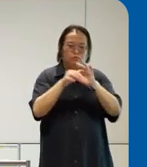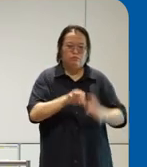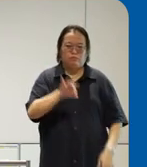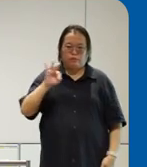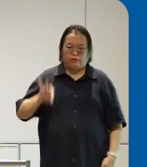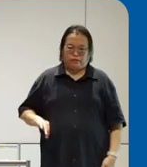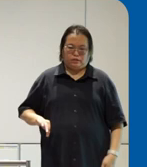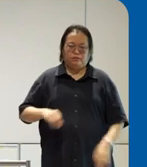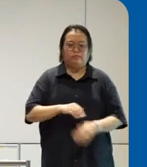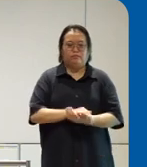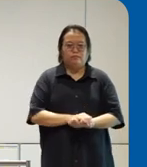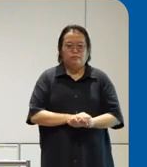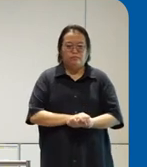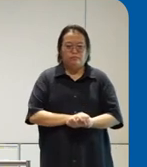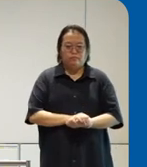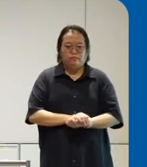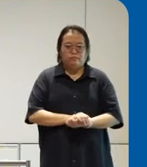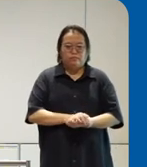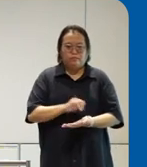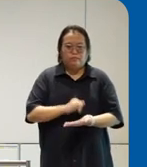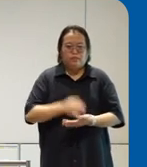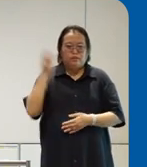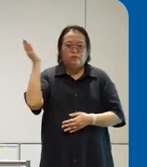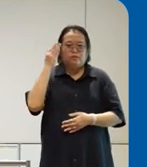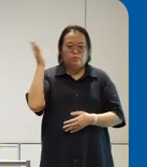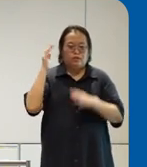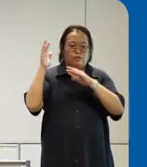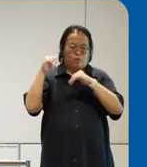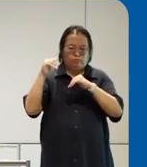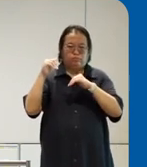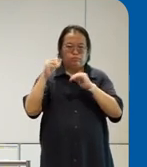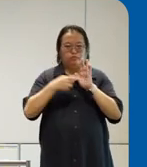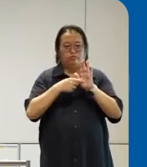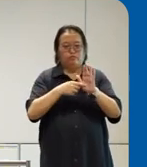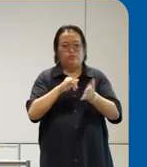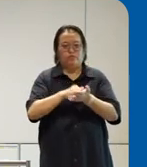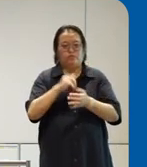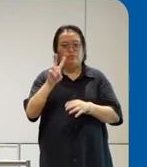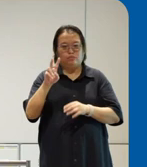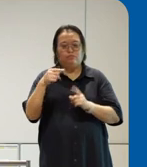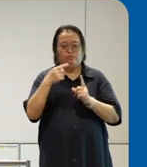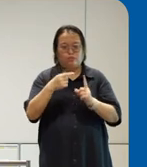does um hope to to Showcase these two points as well so um efforts to build the uh ecosystem can